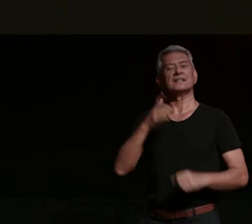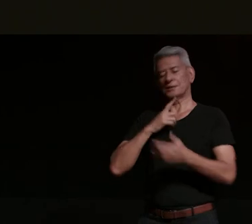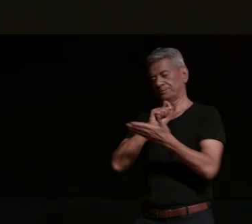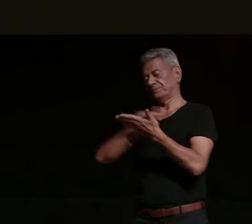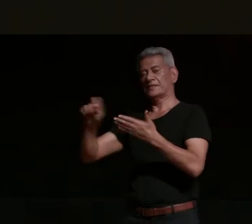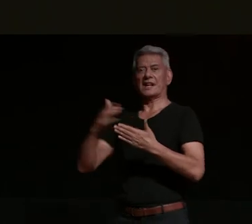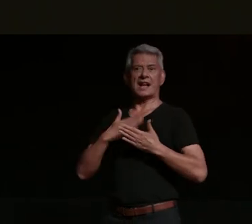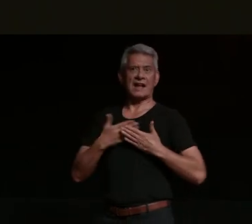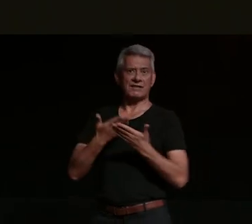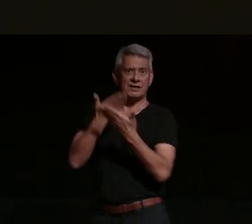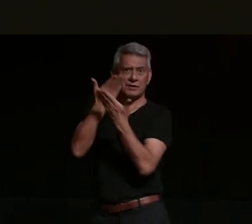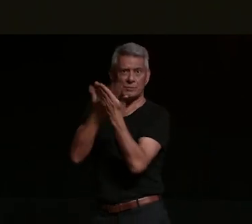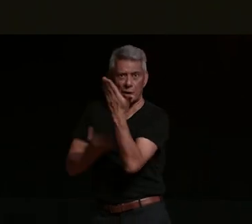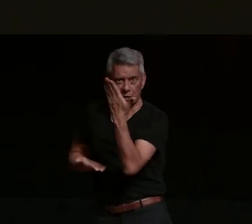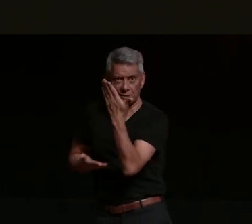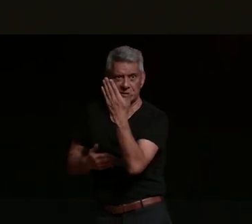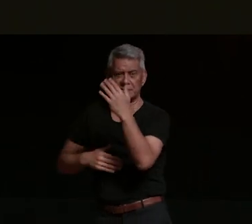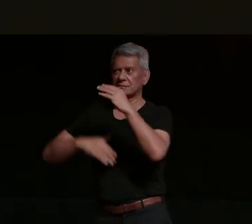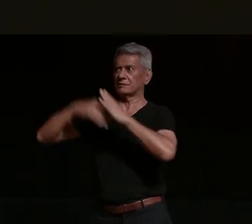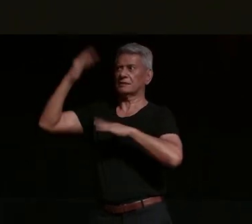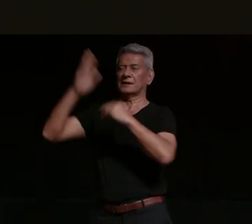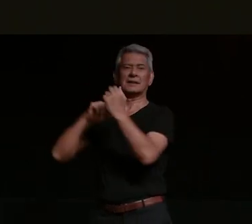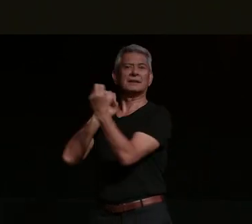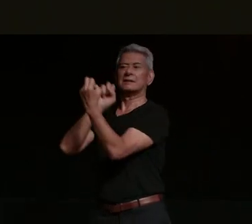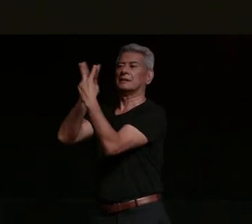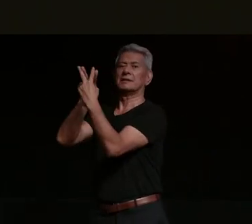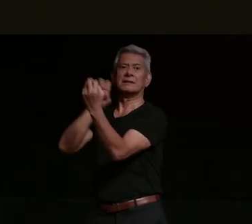here i am building this for you from the start just so i can hide